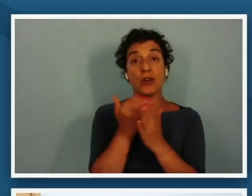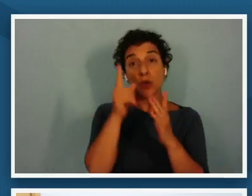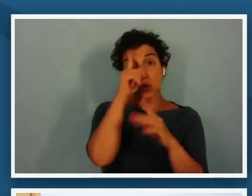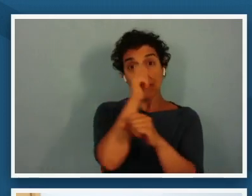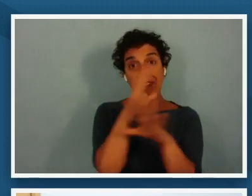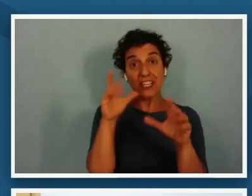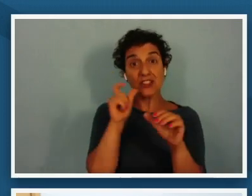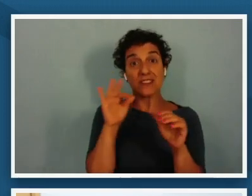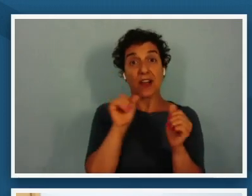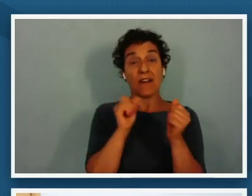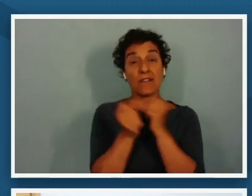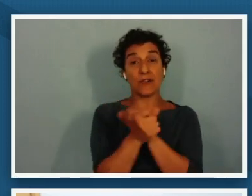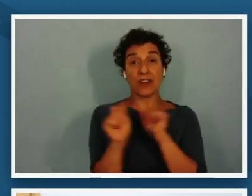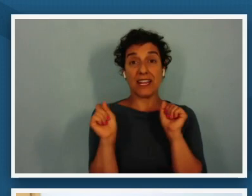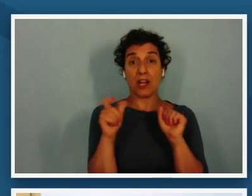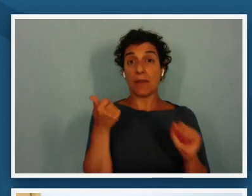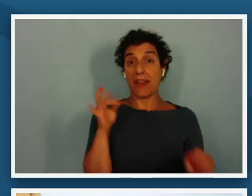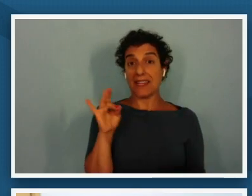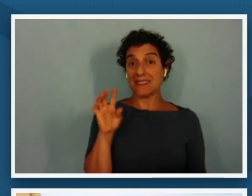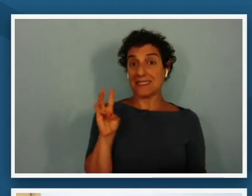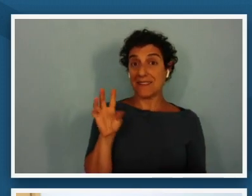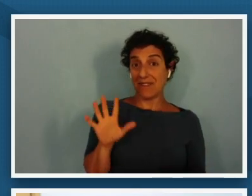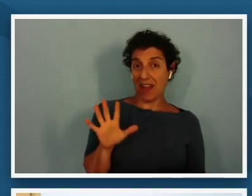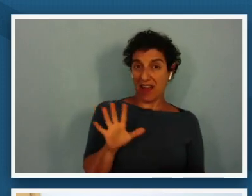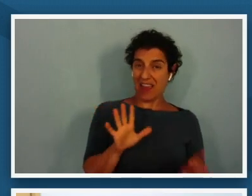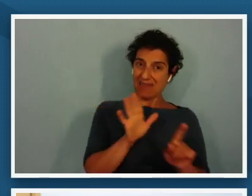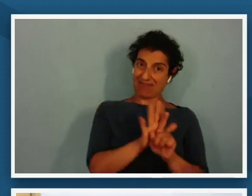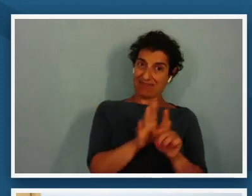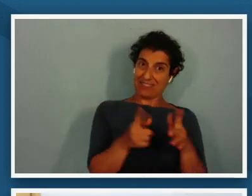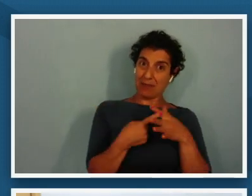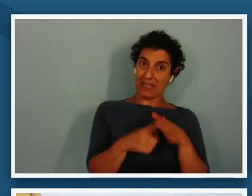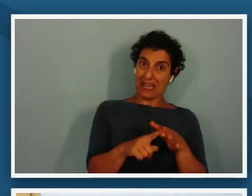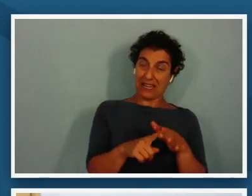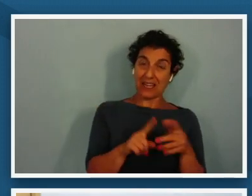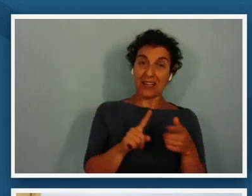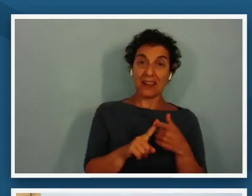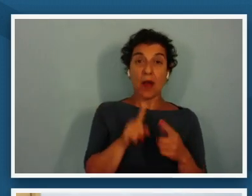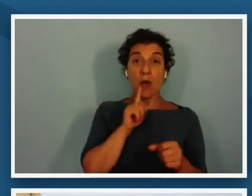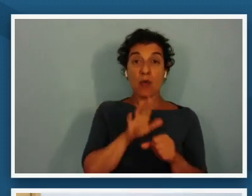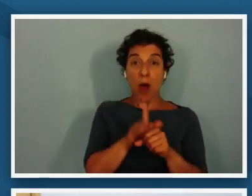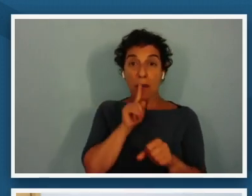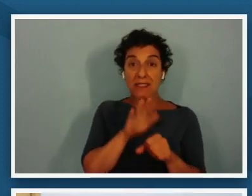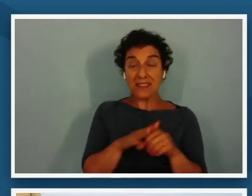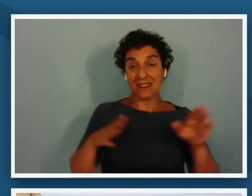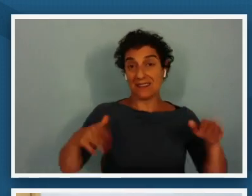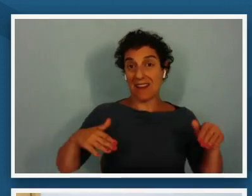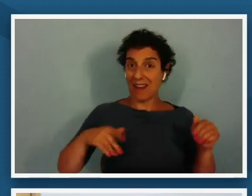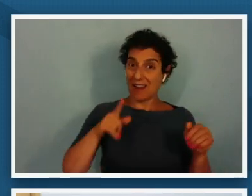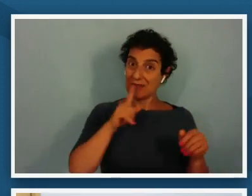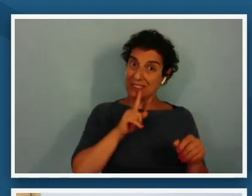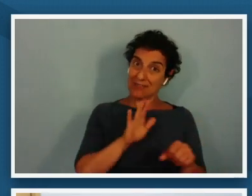1865 as a beginning